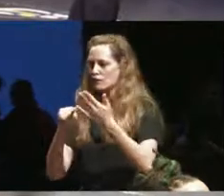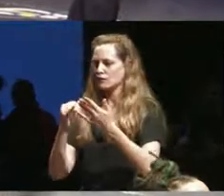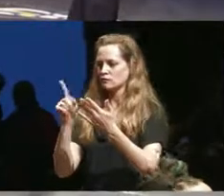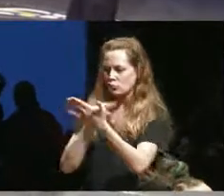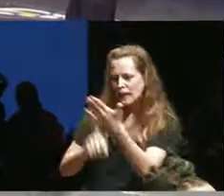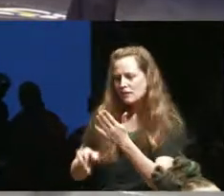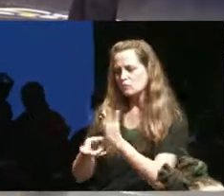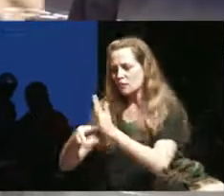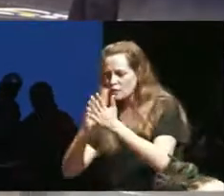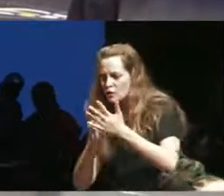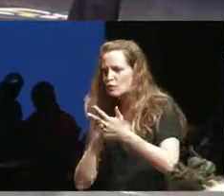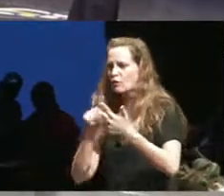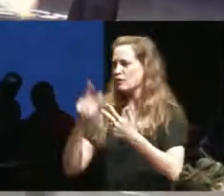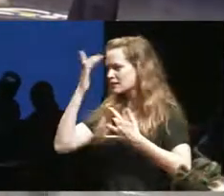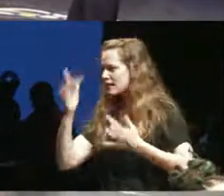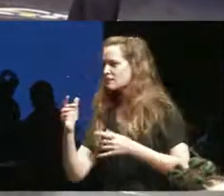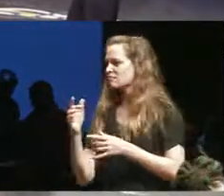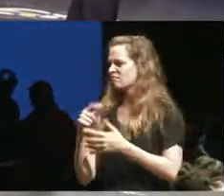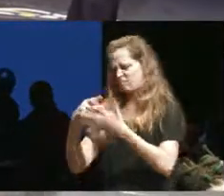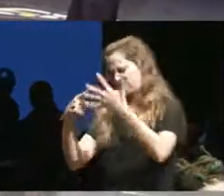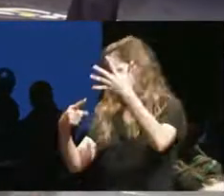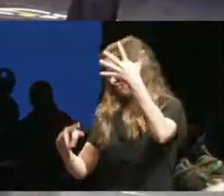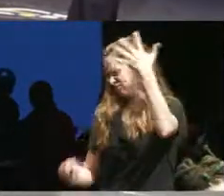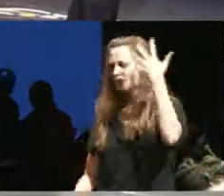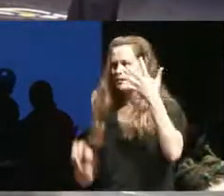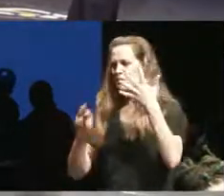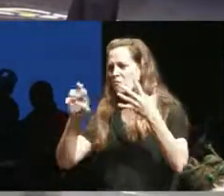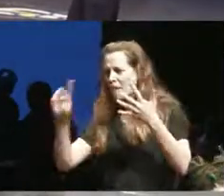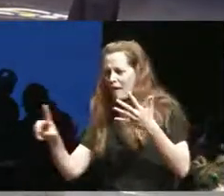crip sick and chronically ill you know art critics and and and and directors